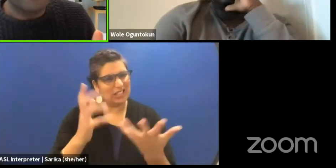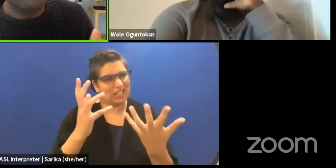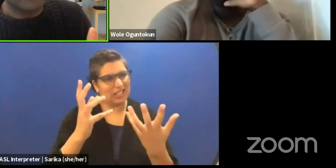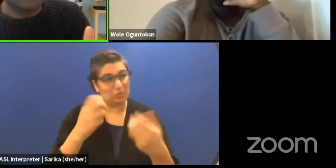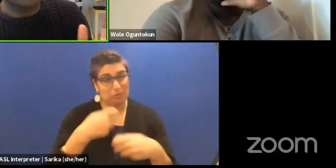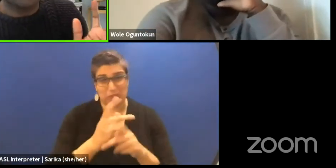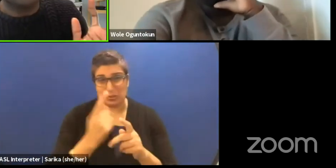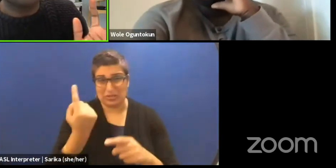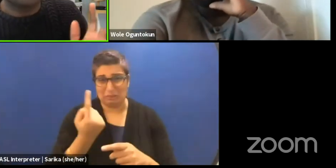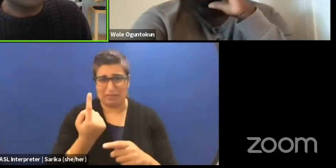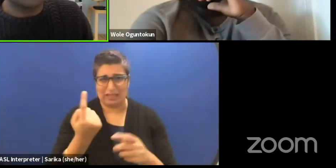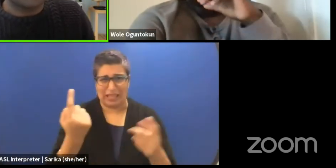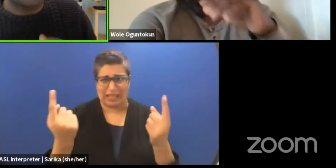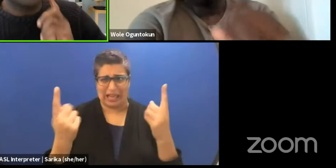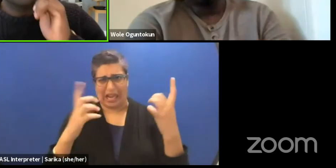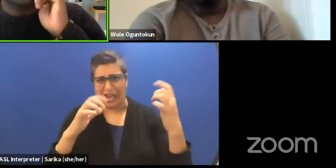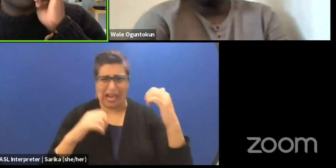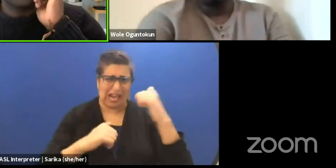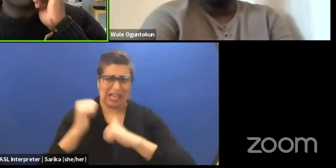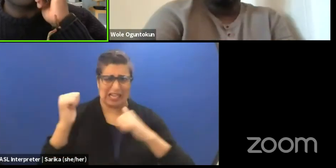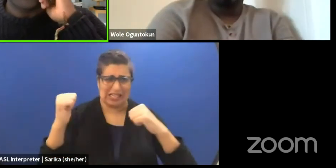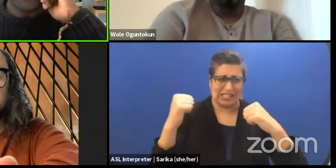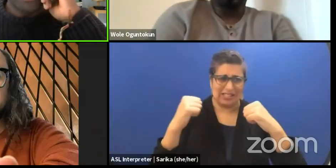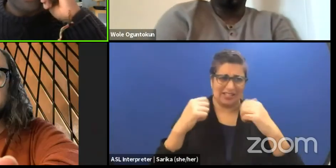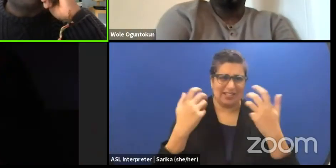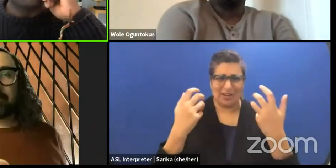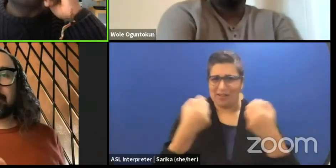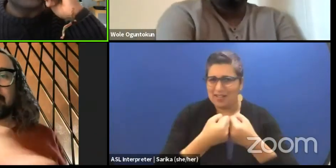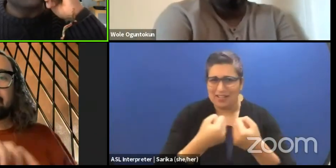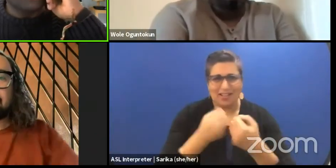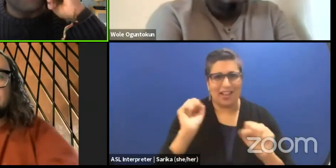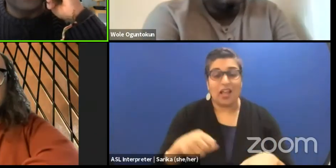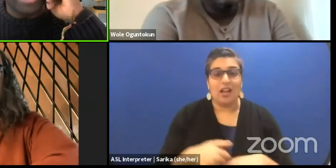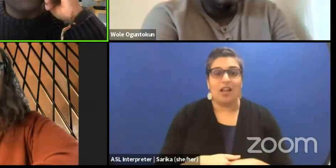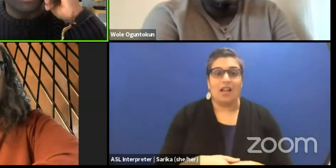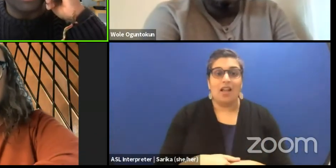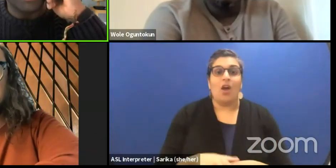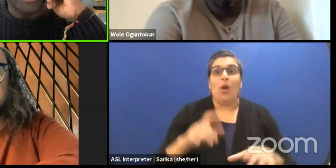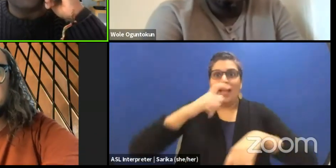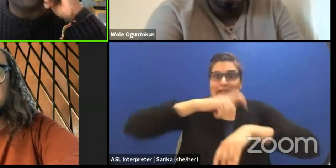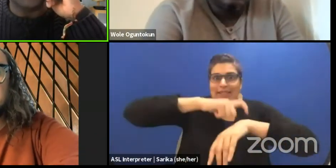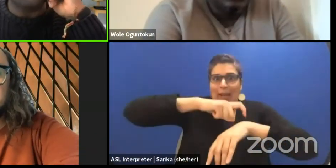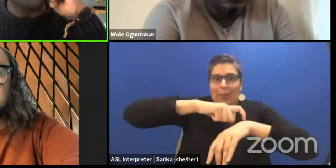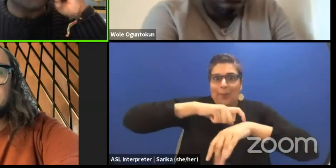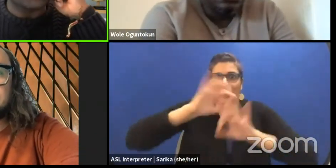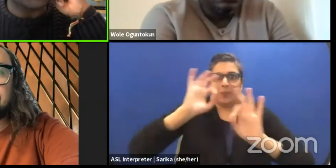that as you have two, three years to get it done. I'm very mindful of our time here. We only have one minute